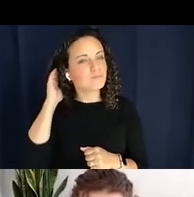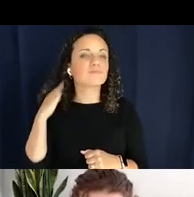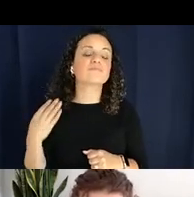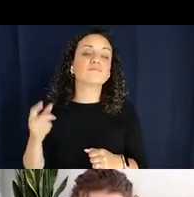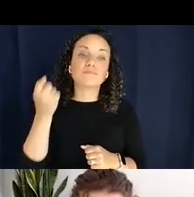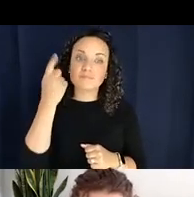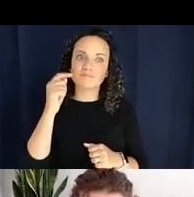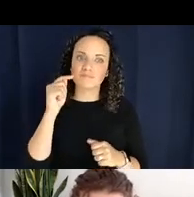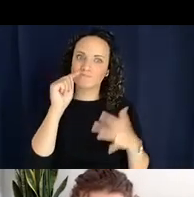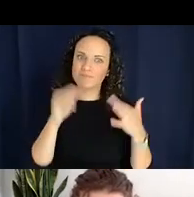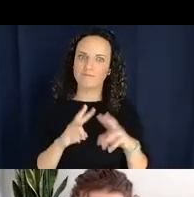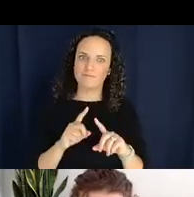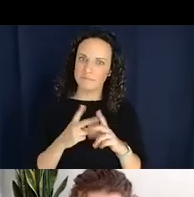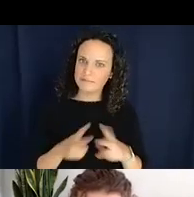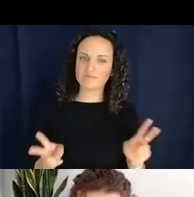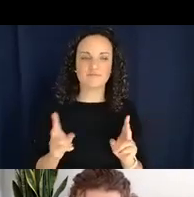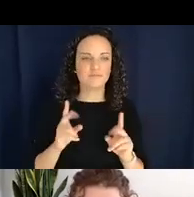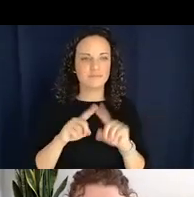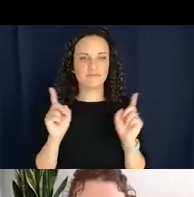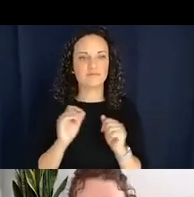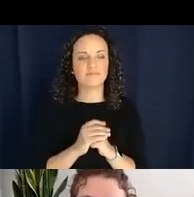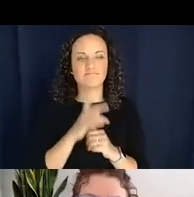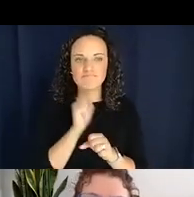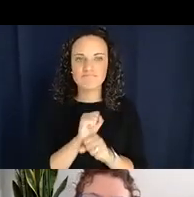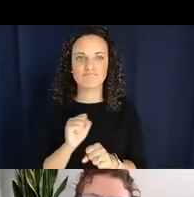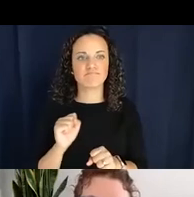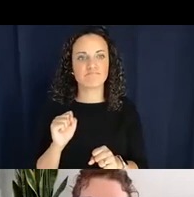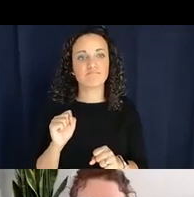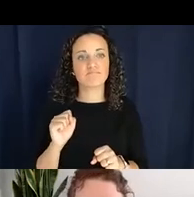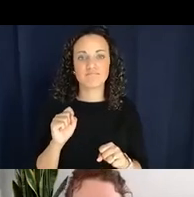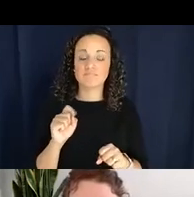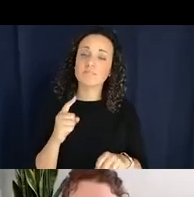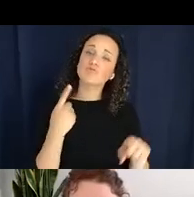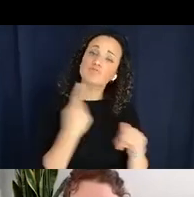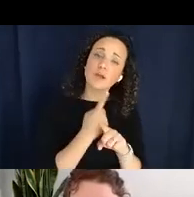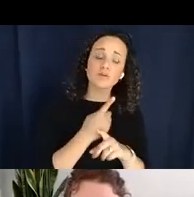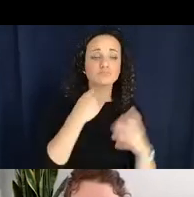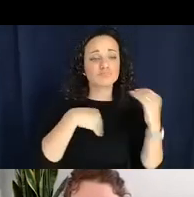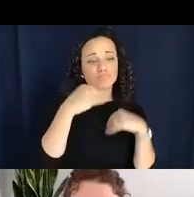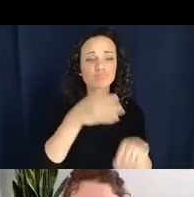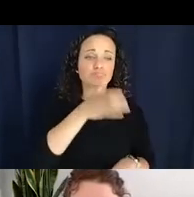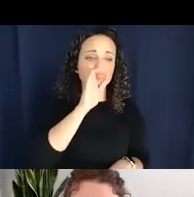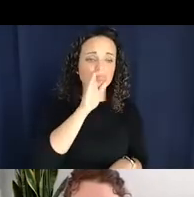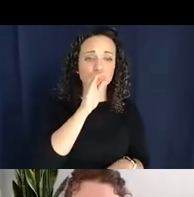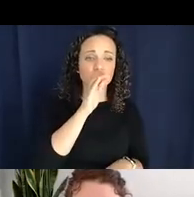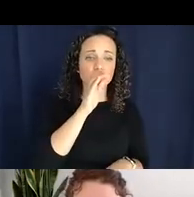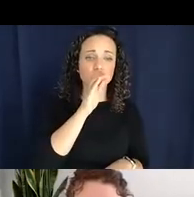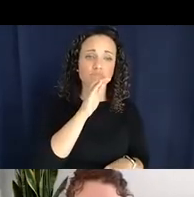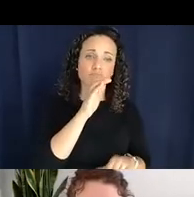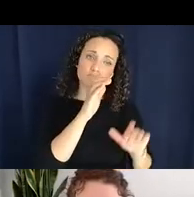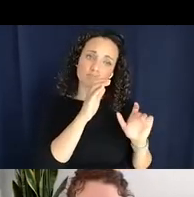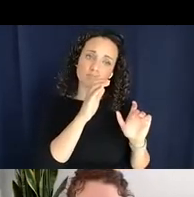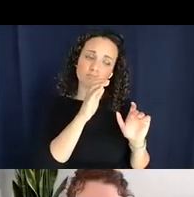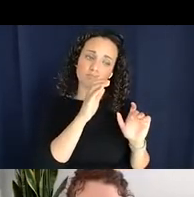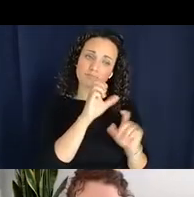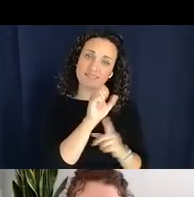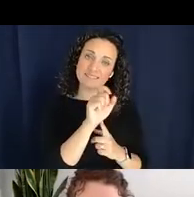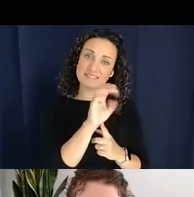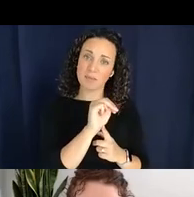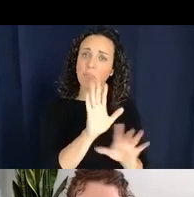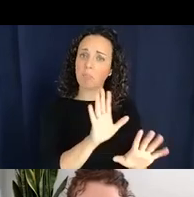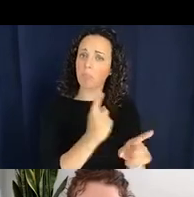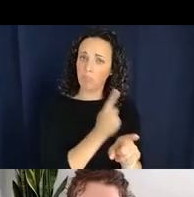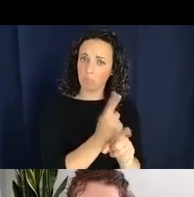So at the top here, these are different from your regular eat and drink stems. But up here